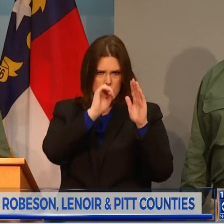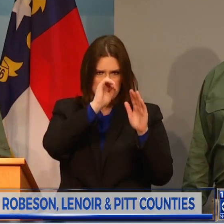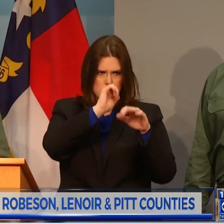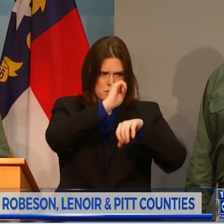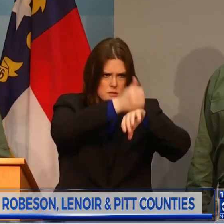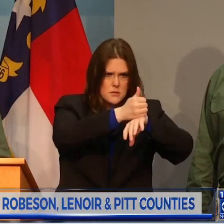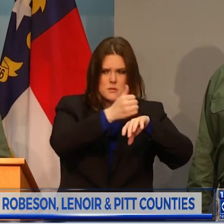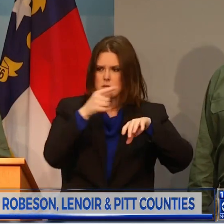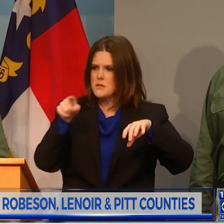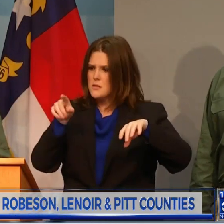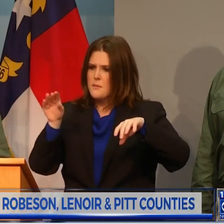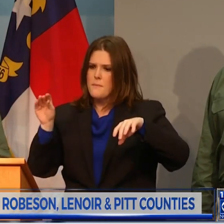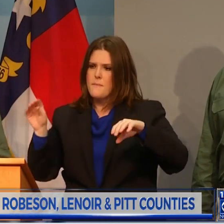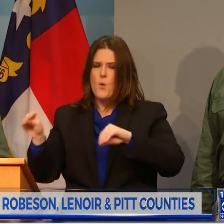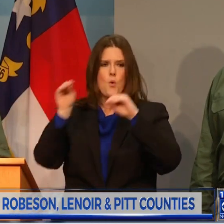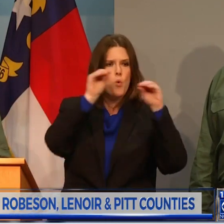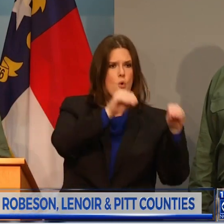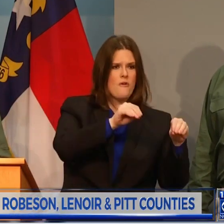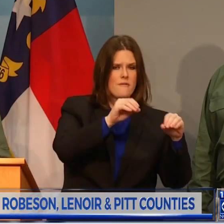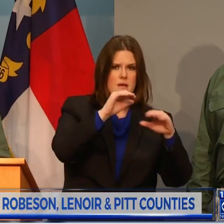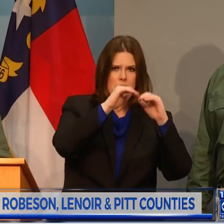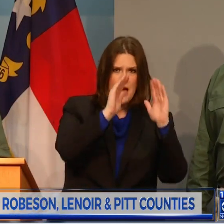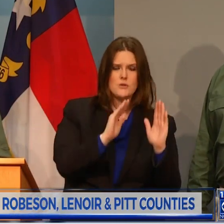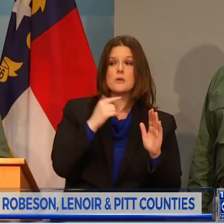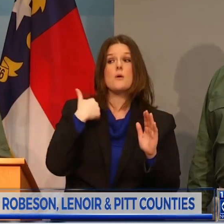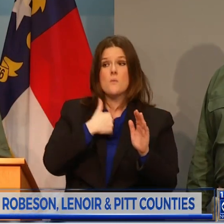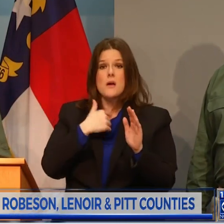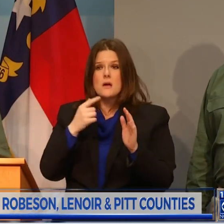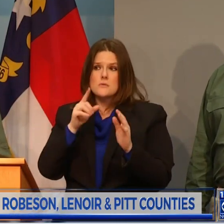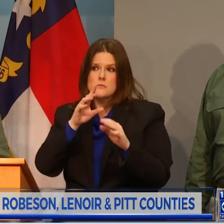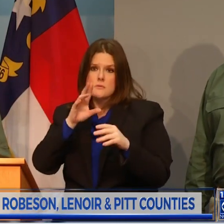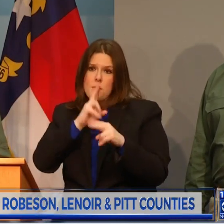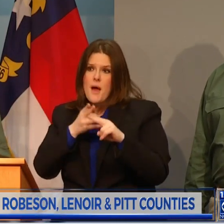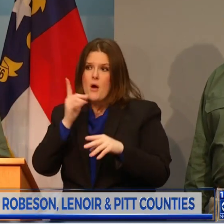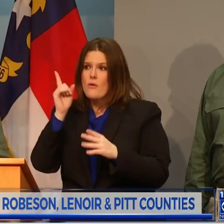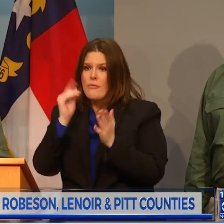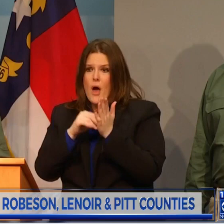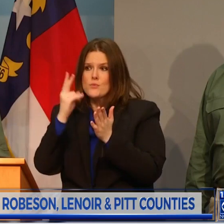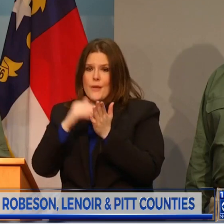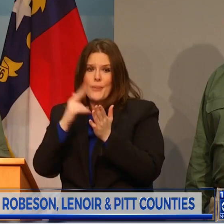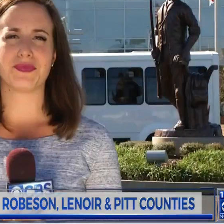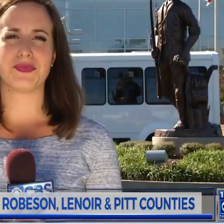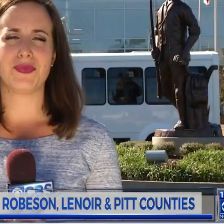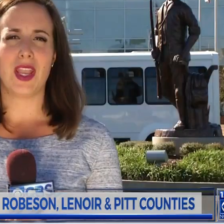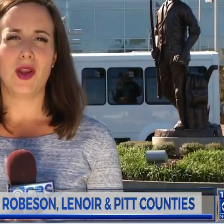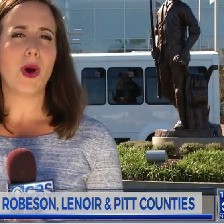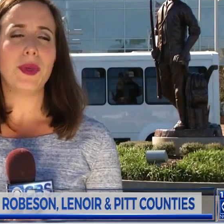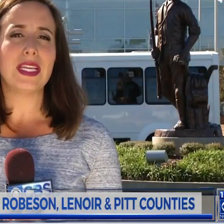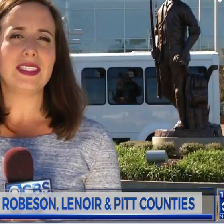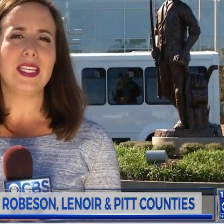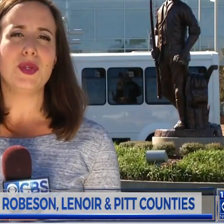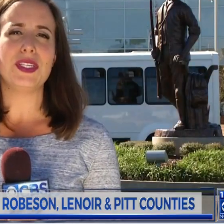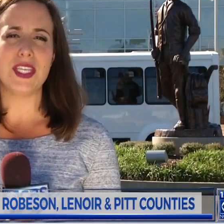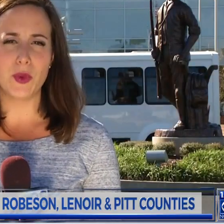THIS IS GOING TO BE OUR MAJOR PRIORITY IS HOW DO WE GET AT LEAST TEMPORARY HOUSING FOR PEOPLE WHO HAVE BEEN FLOODED UP, AND WE'RE TALKING AGAIN